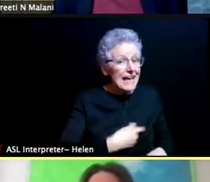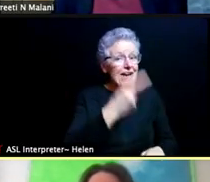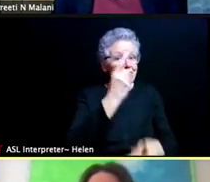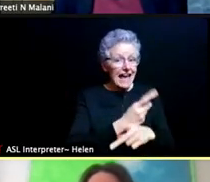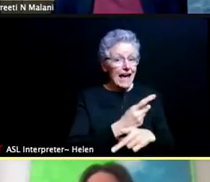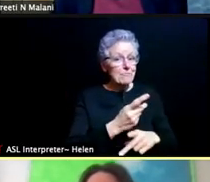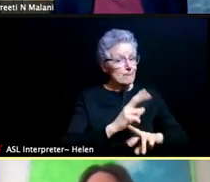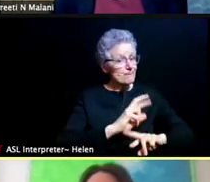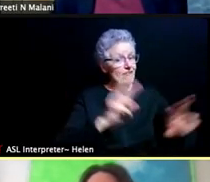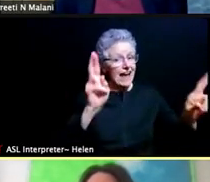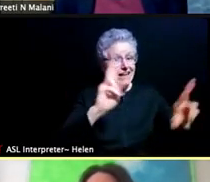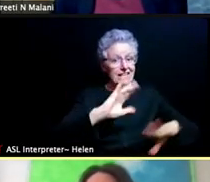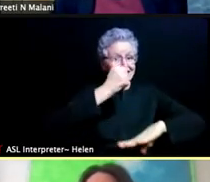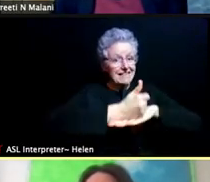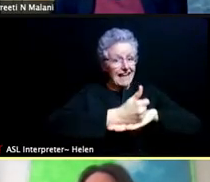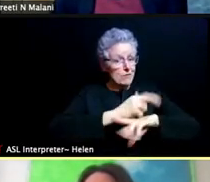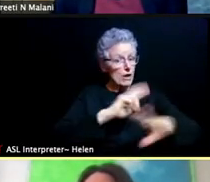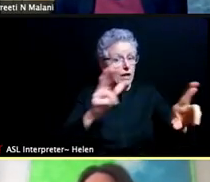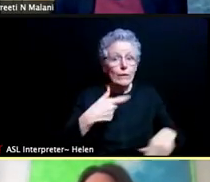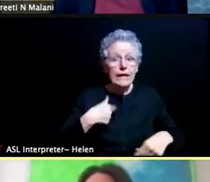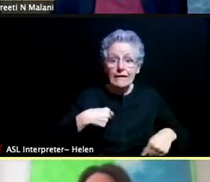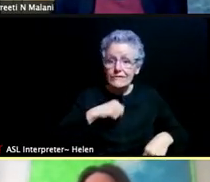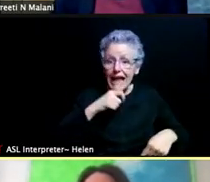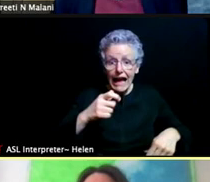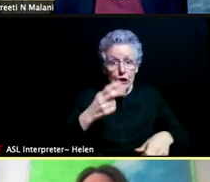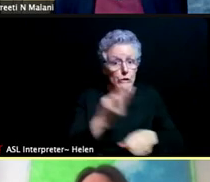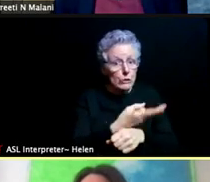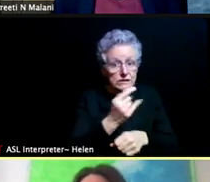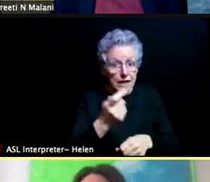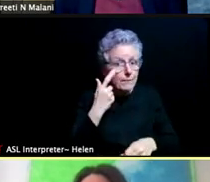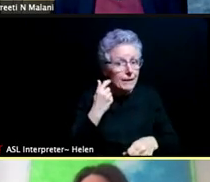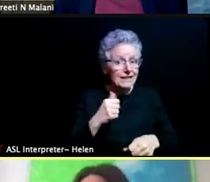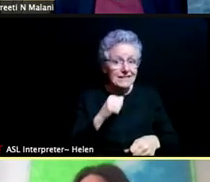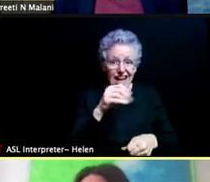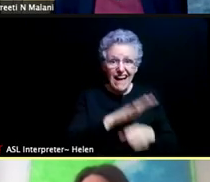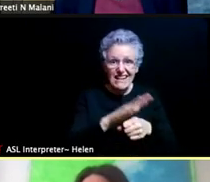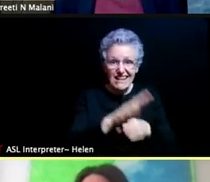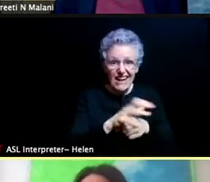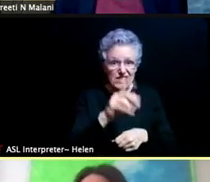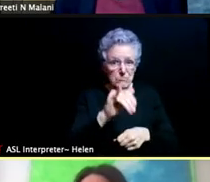So even though we haven't been able to use it we have the sites, we still are running the stadium